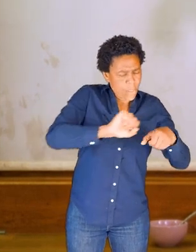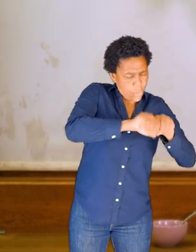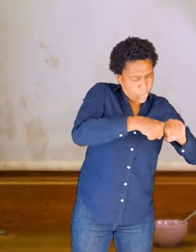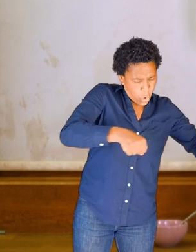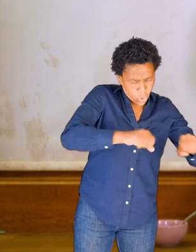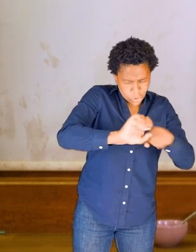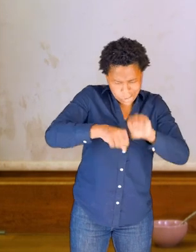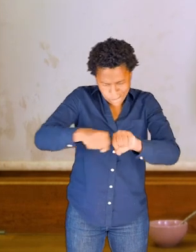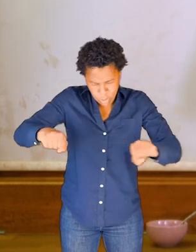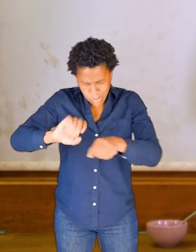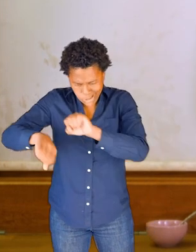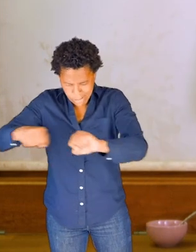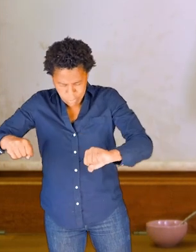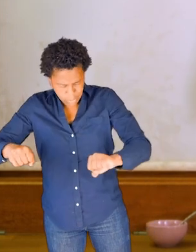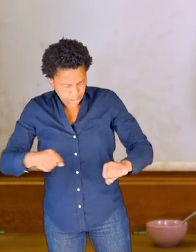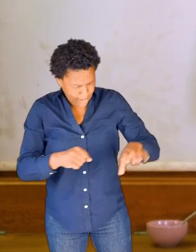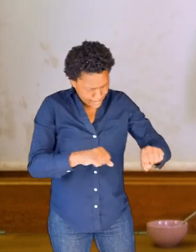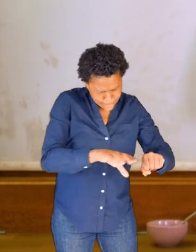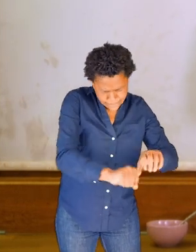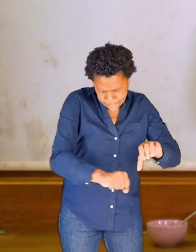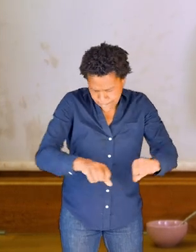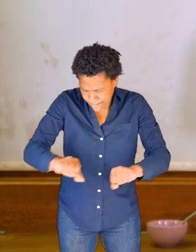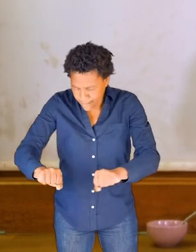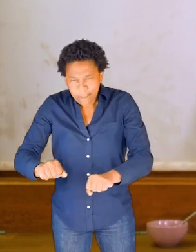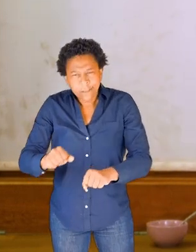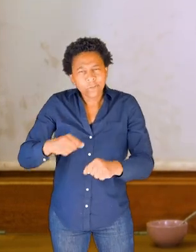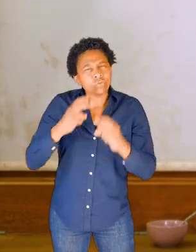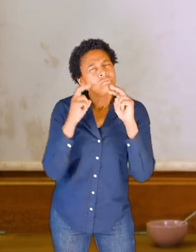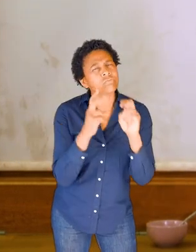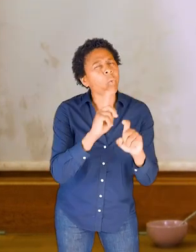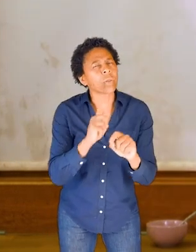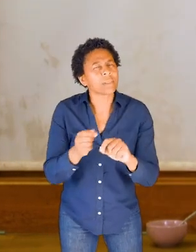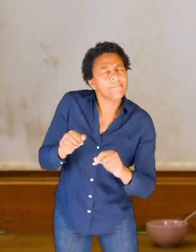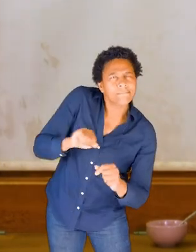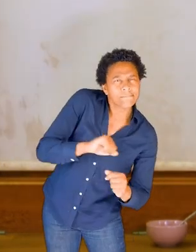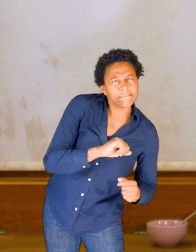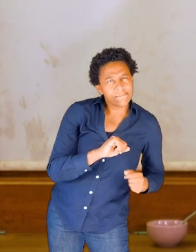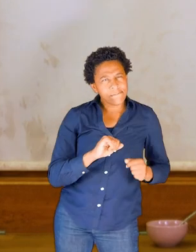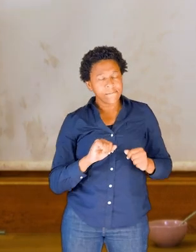And if you didn't have your scarf, you had your fist working like that.